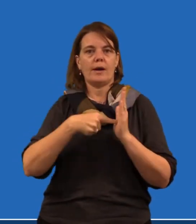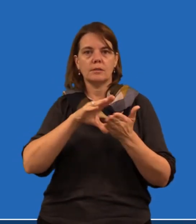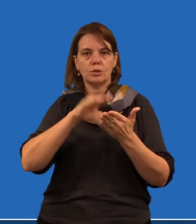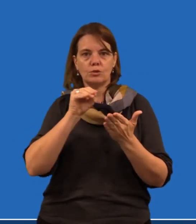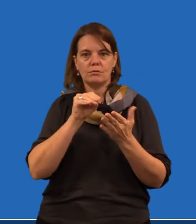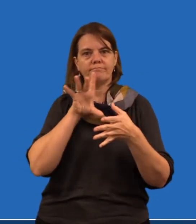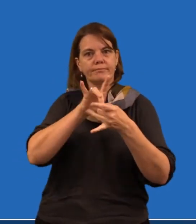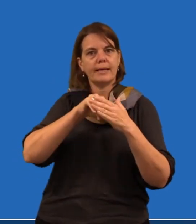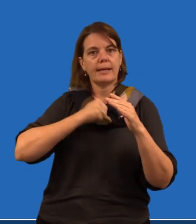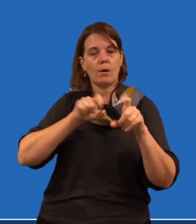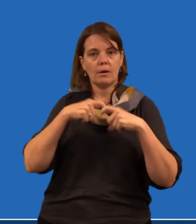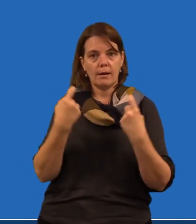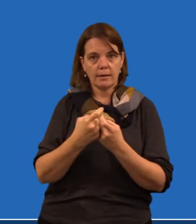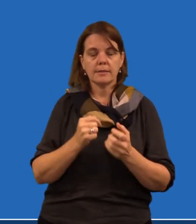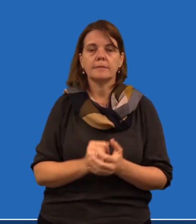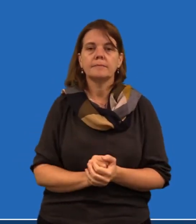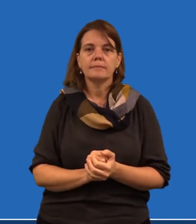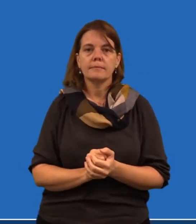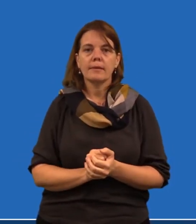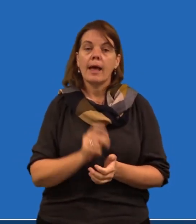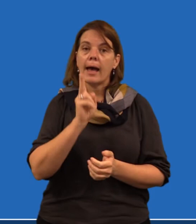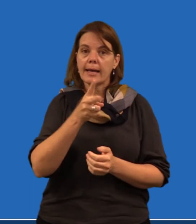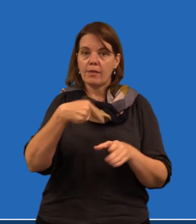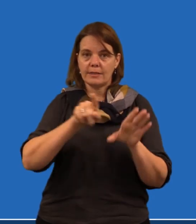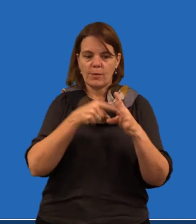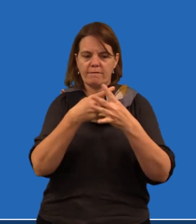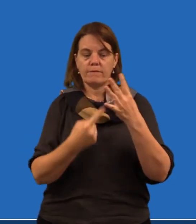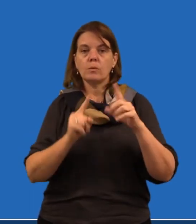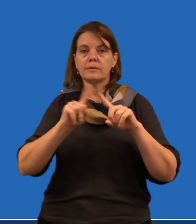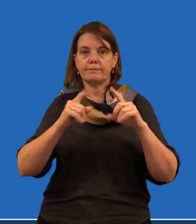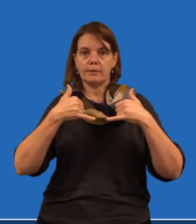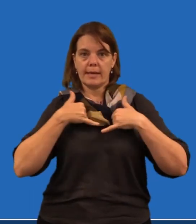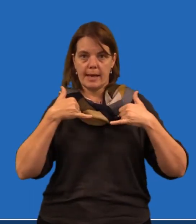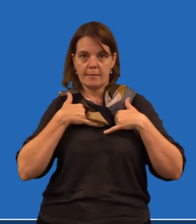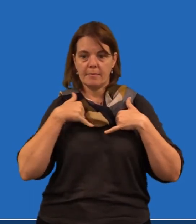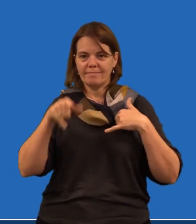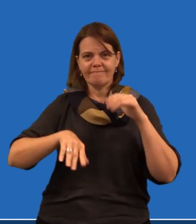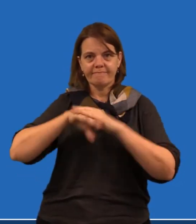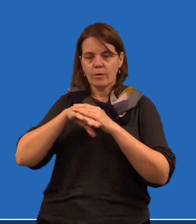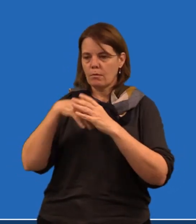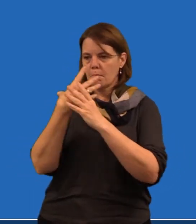And it's been very successful. We've had almost 2,000 students enrol in our classes. Again, this year we had four different camps.